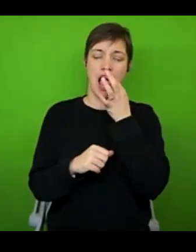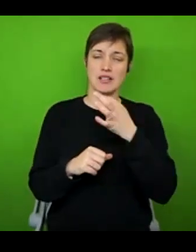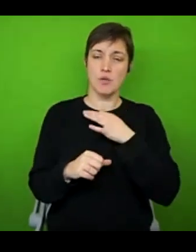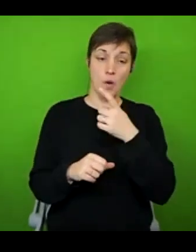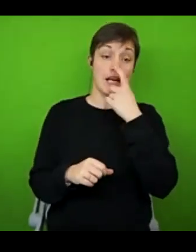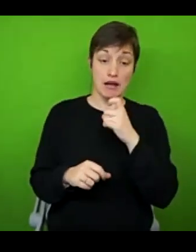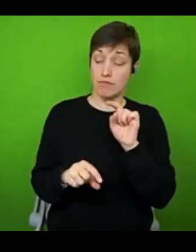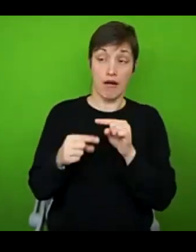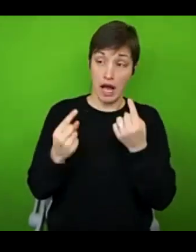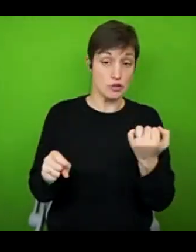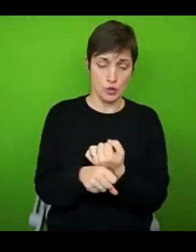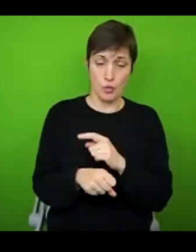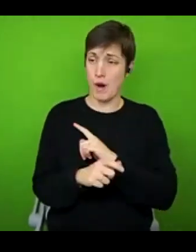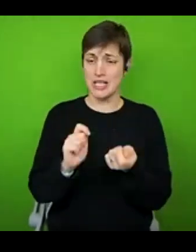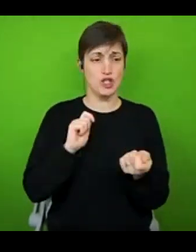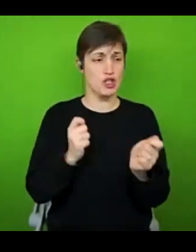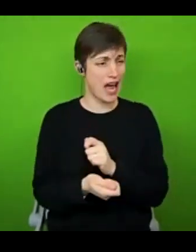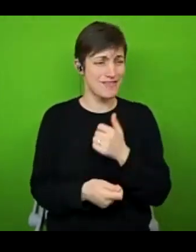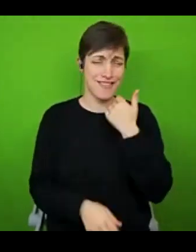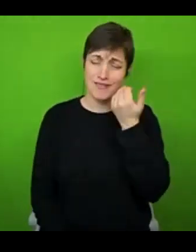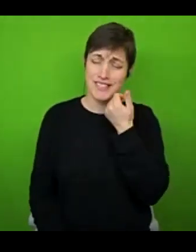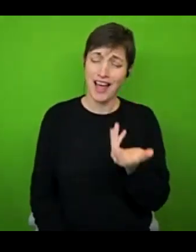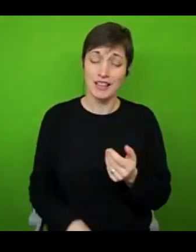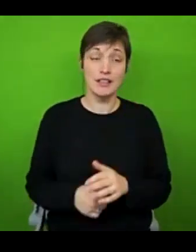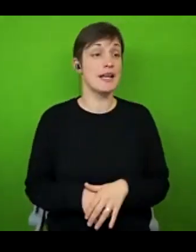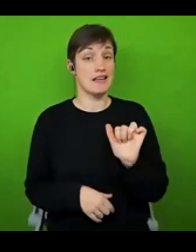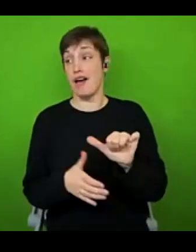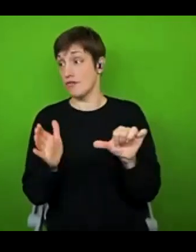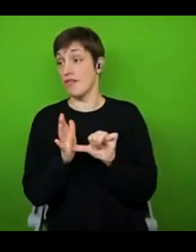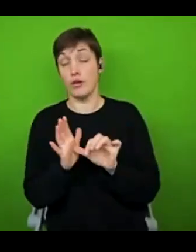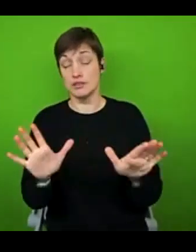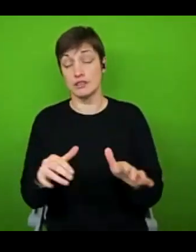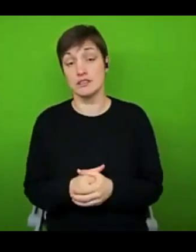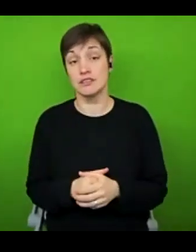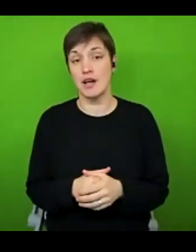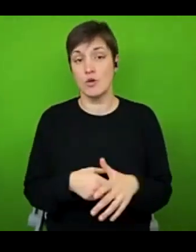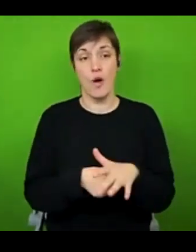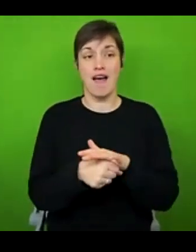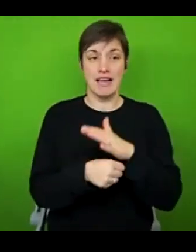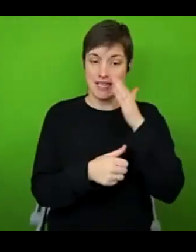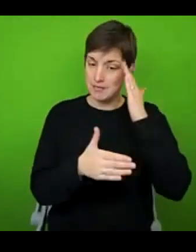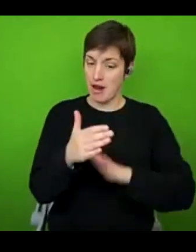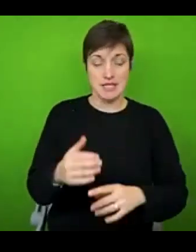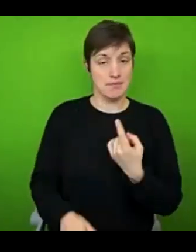That's yeah, that's incredibly difficult. It's not an area I'm experienced with myself, although I have had some